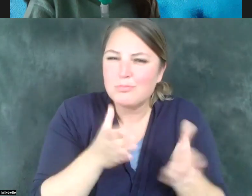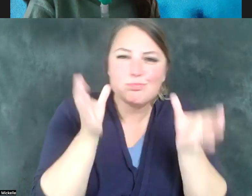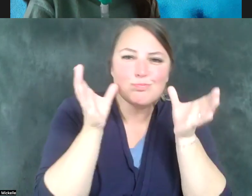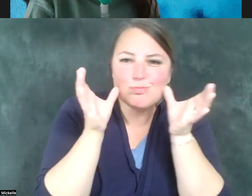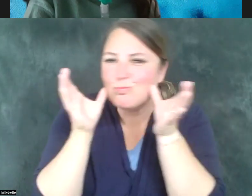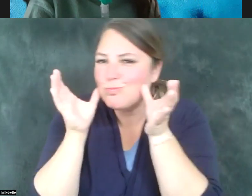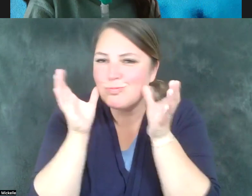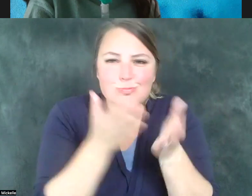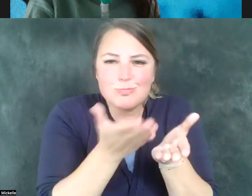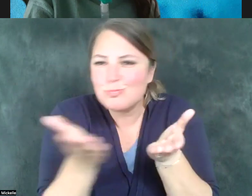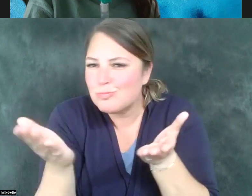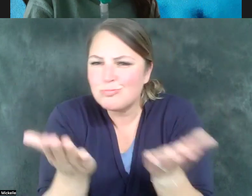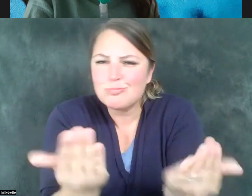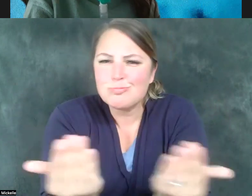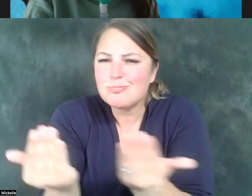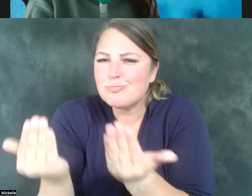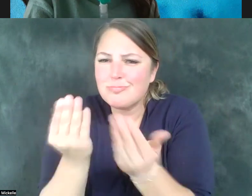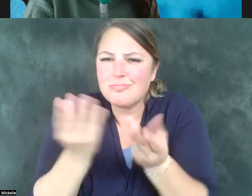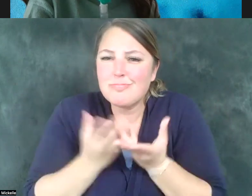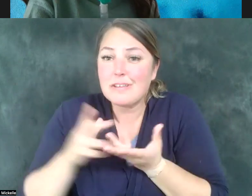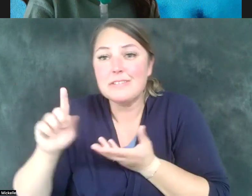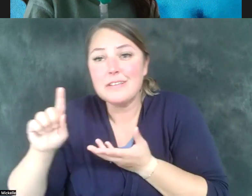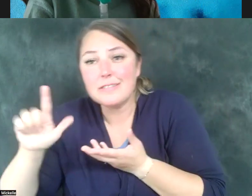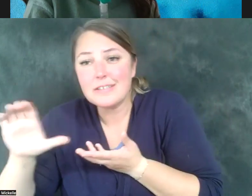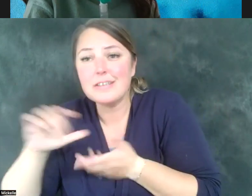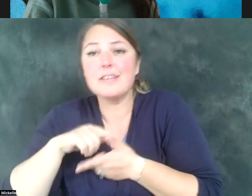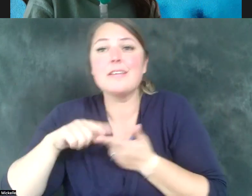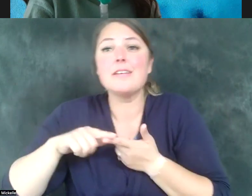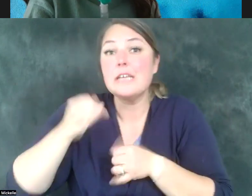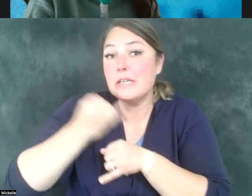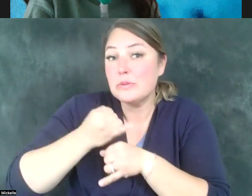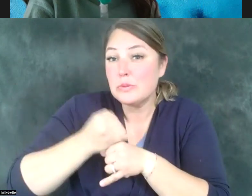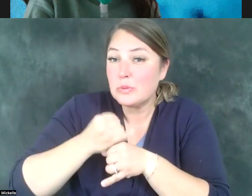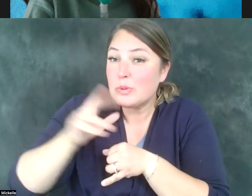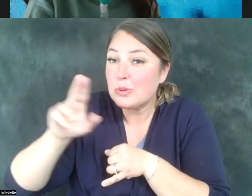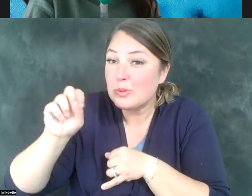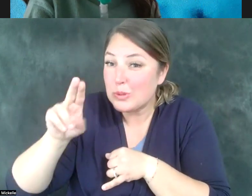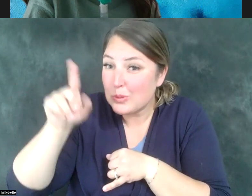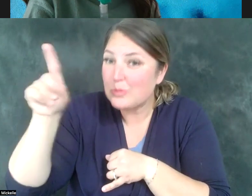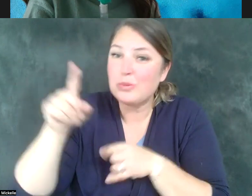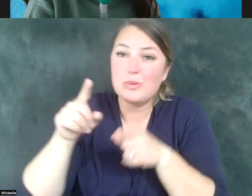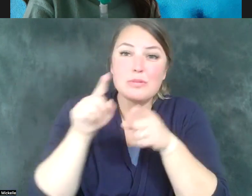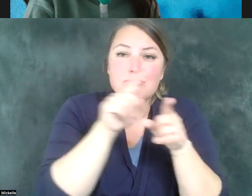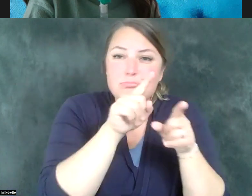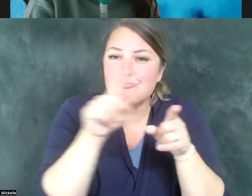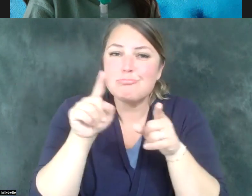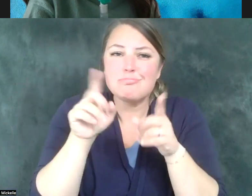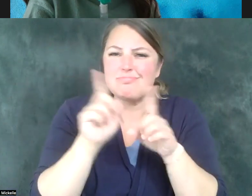Disability Law Center, the Institute up at USU and other places where people with